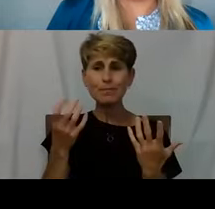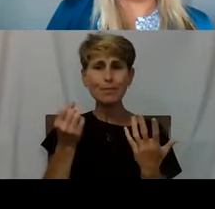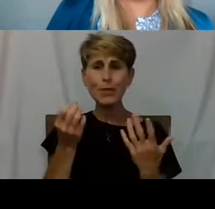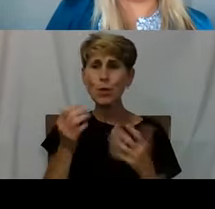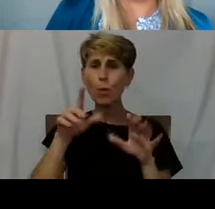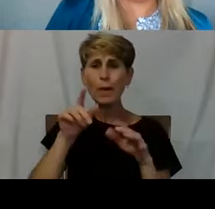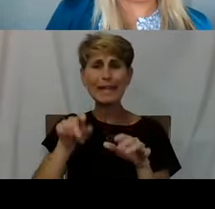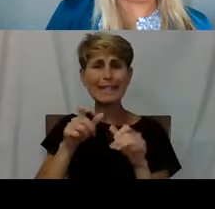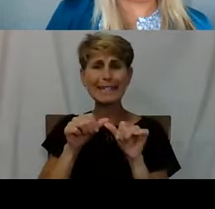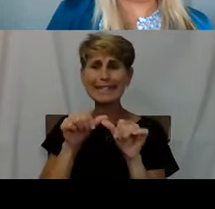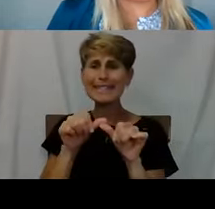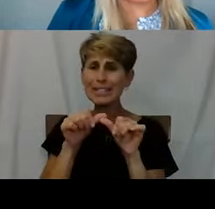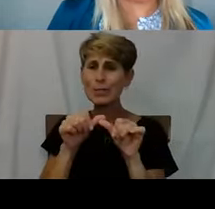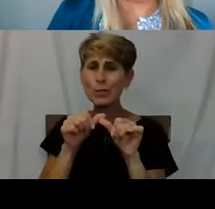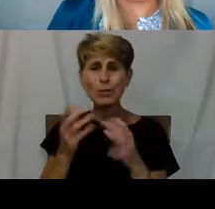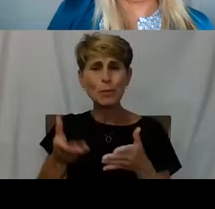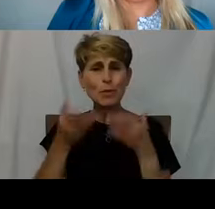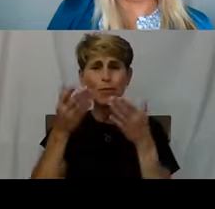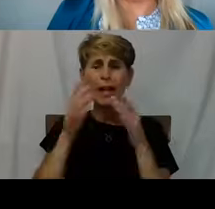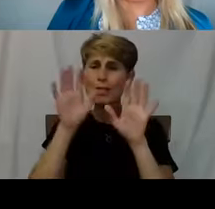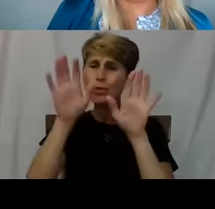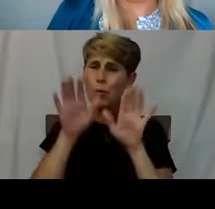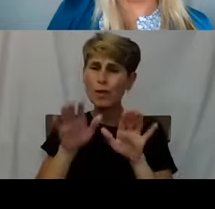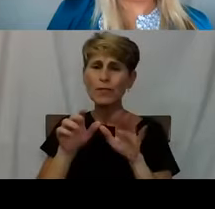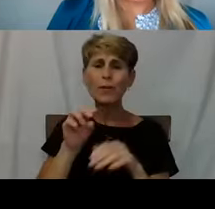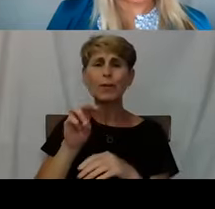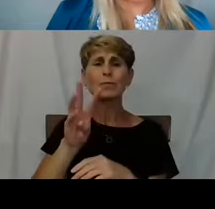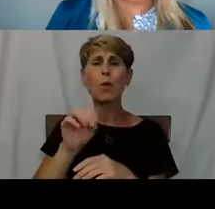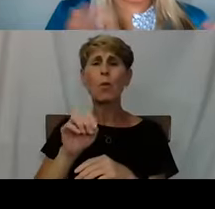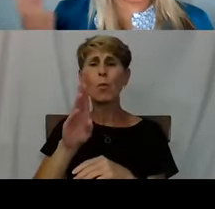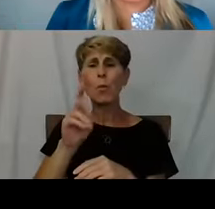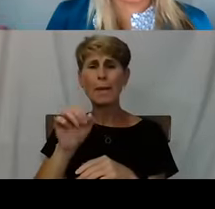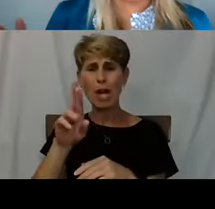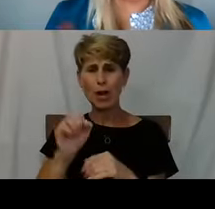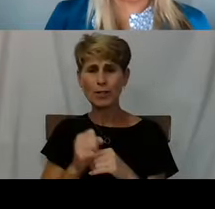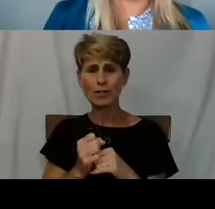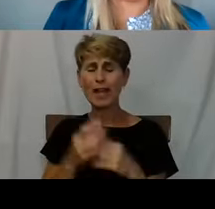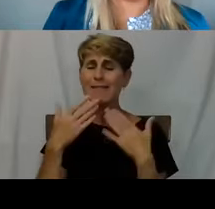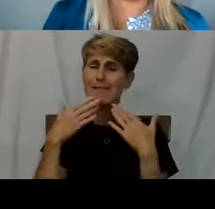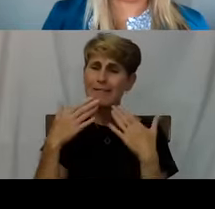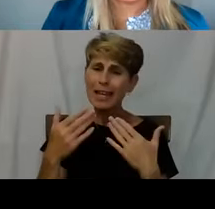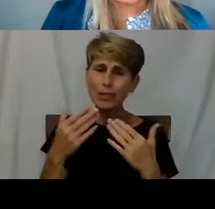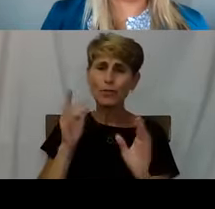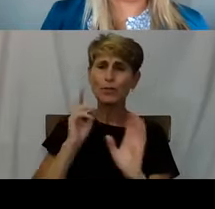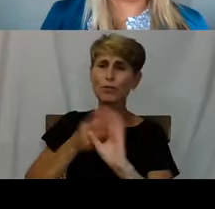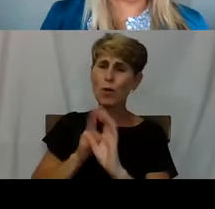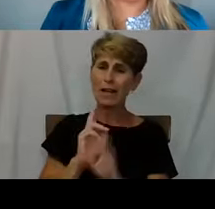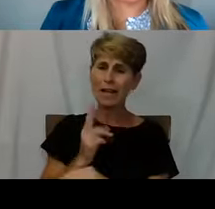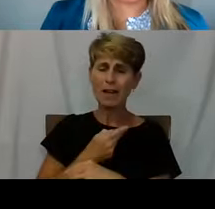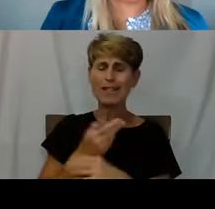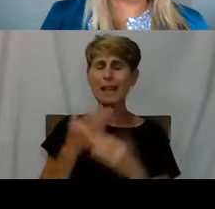these great webinars for you. So again, thank you all for joining us and thank you to our panel. We appreciate it.